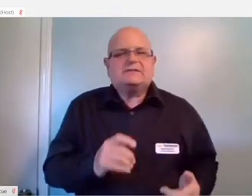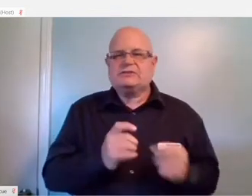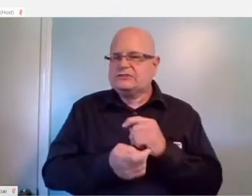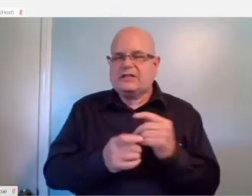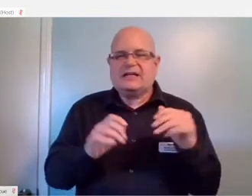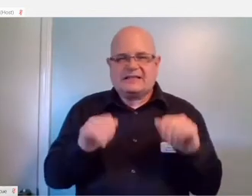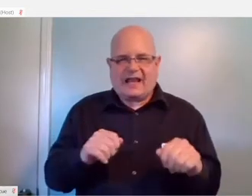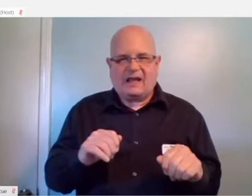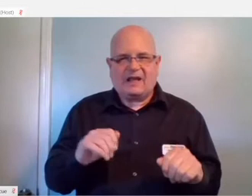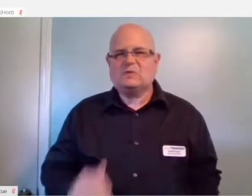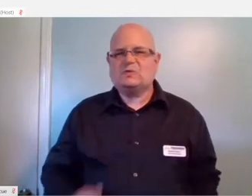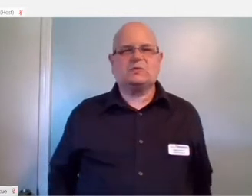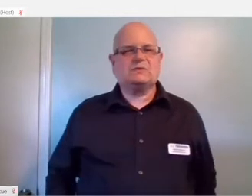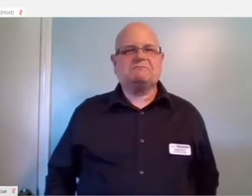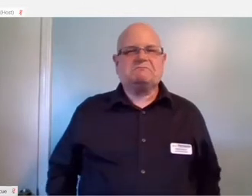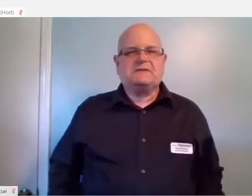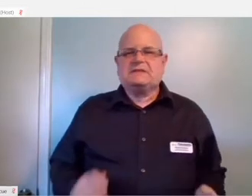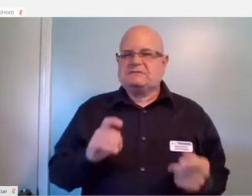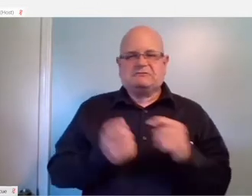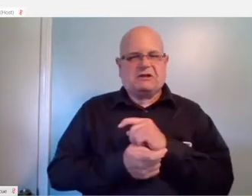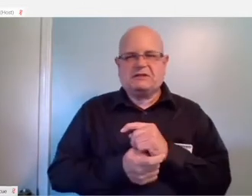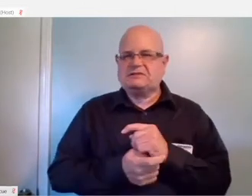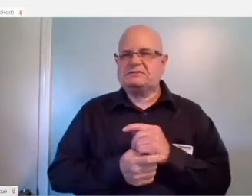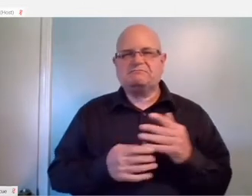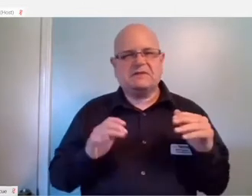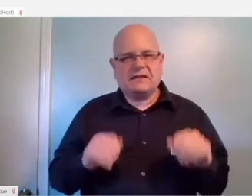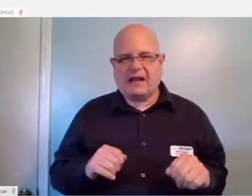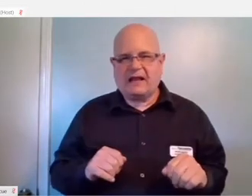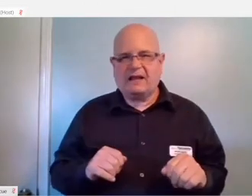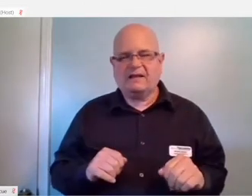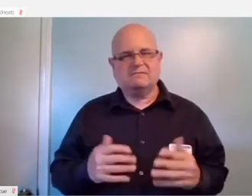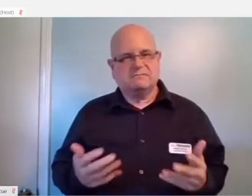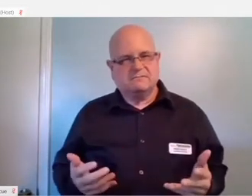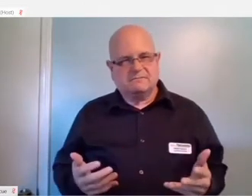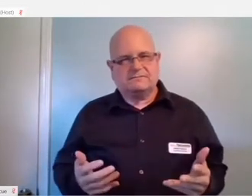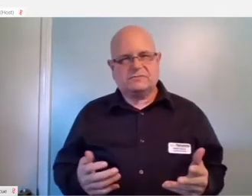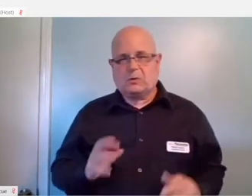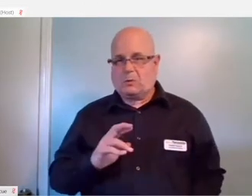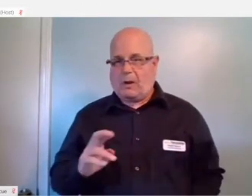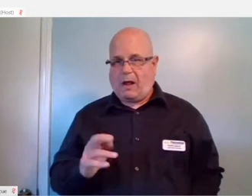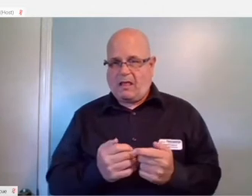You'll be able to switch them in the software so that the right thumb stick acts as if it's